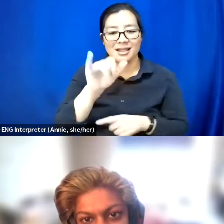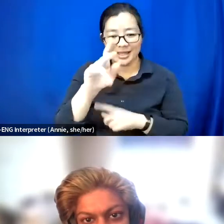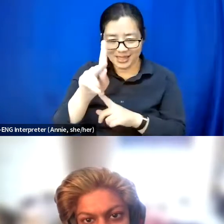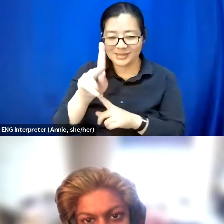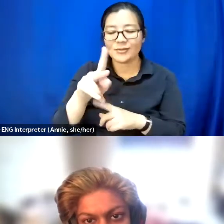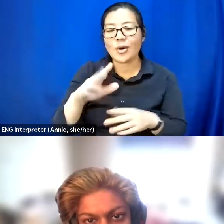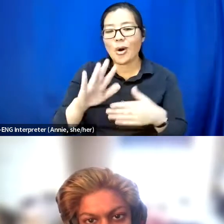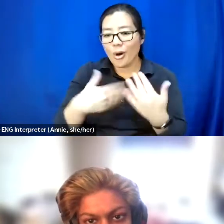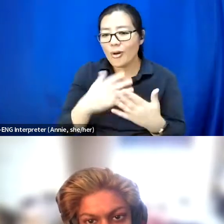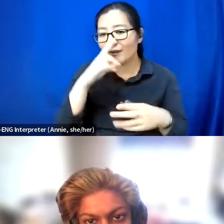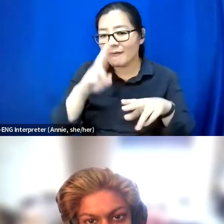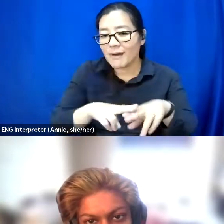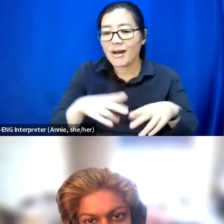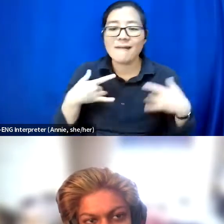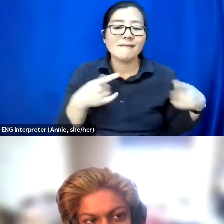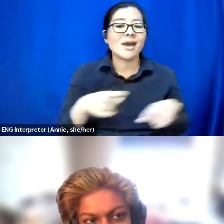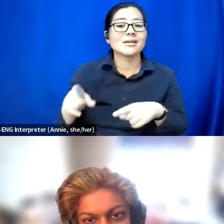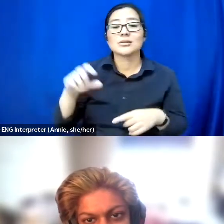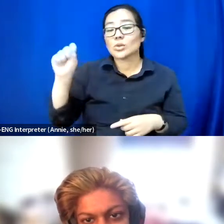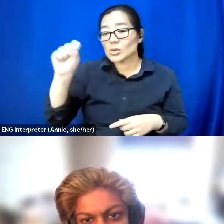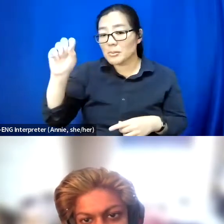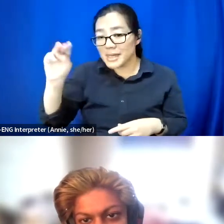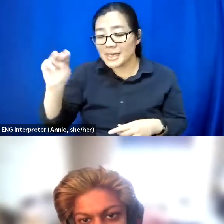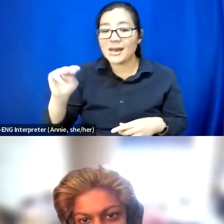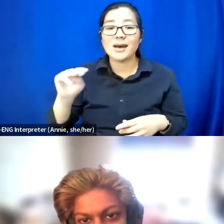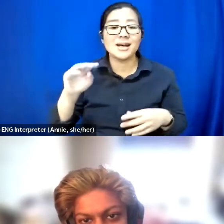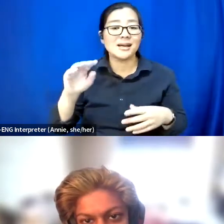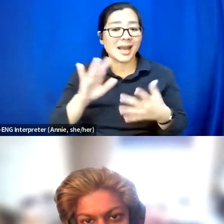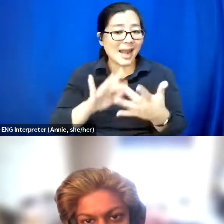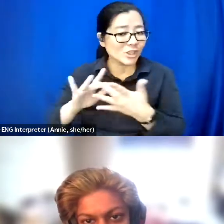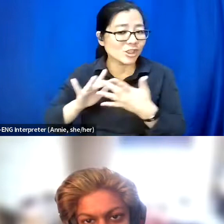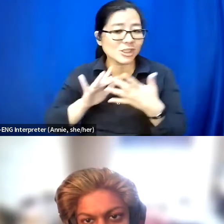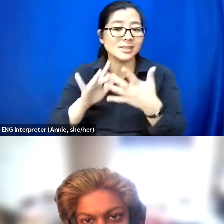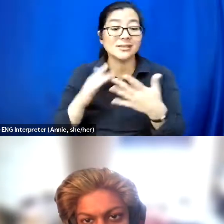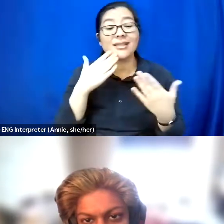and all of our social media to all of you. And thank you all so much for coming.